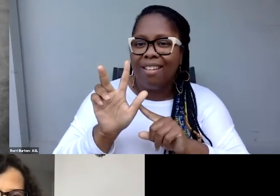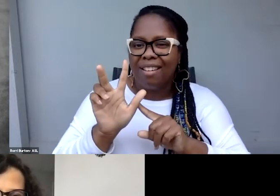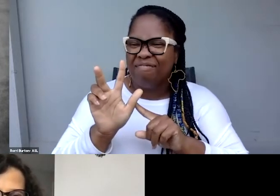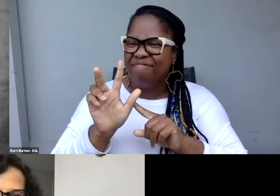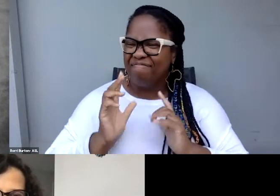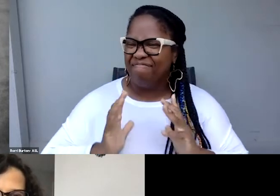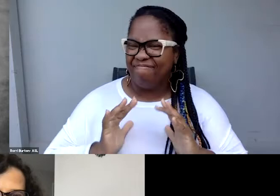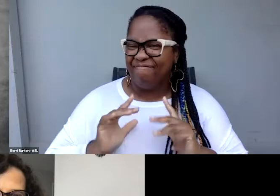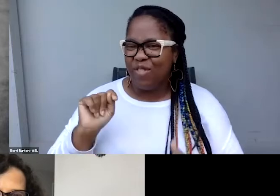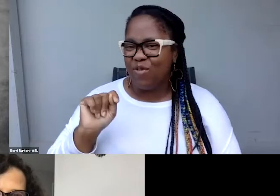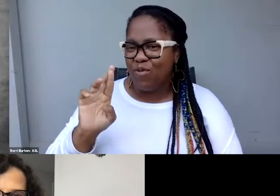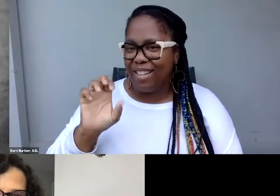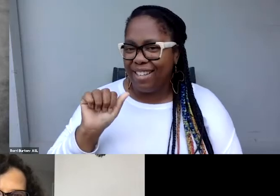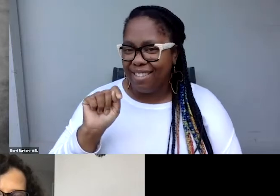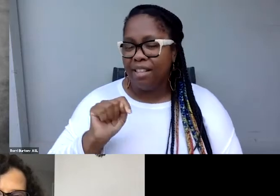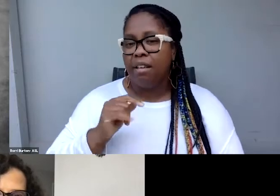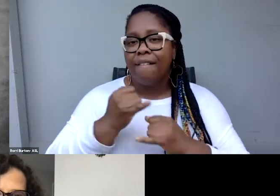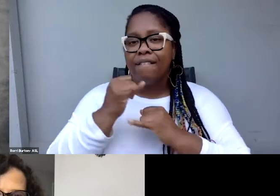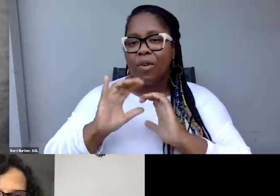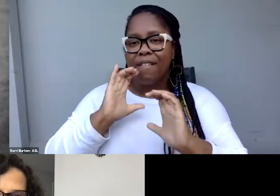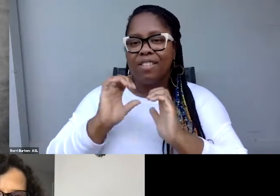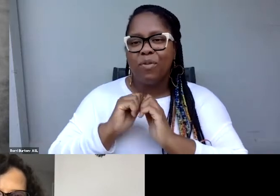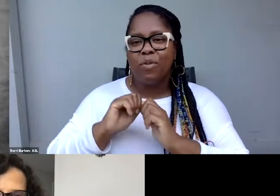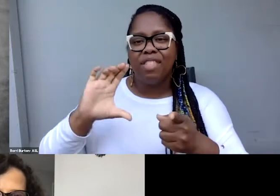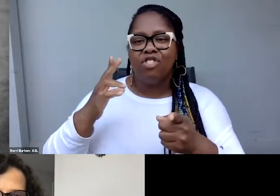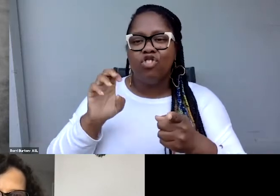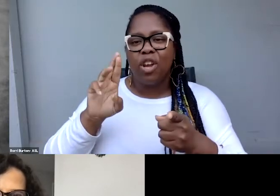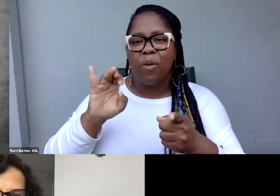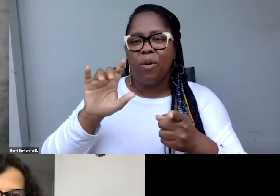Our final conversation will be with Cheryl Green of New Day Films.